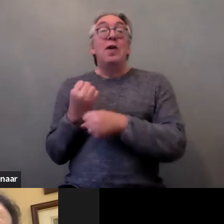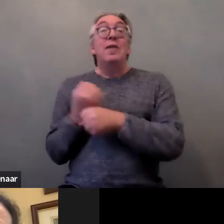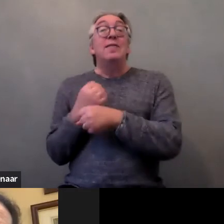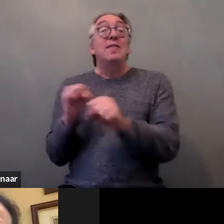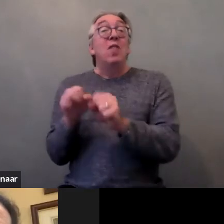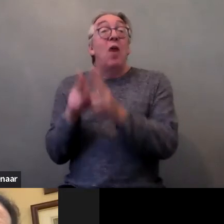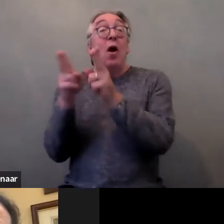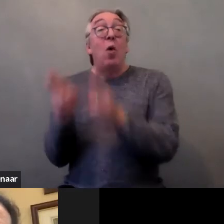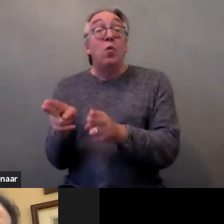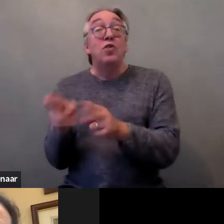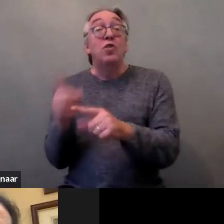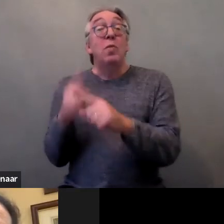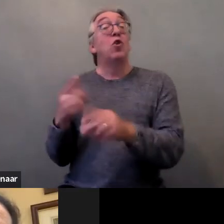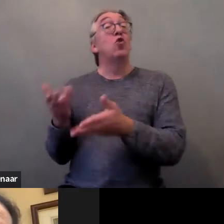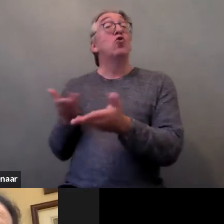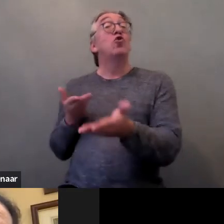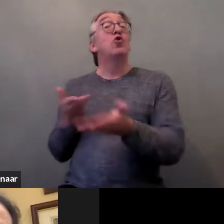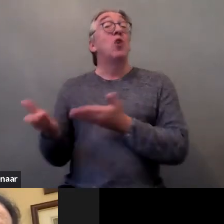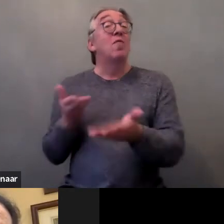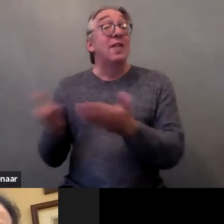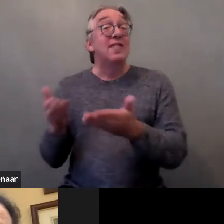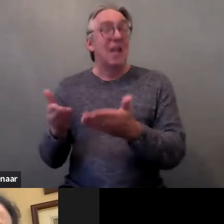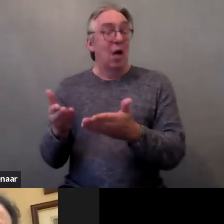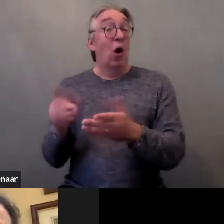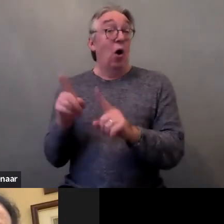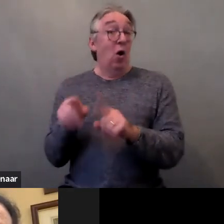particularly those online, and this is extremely relevant today